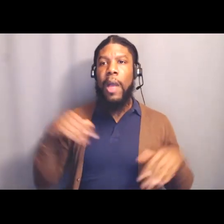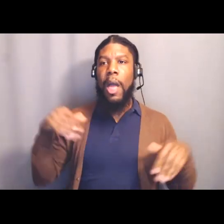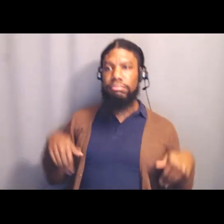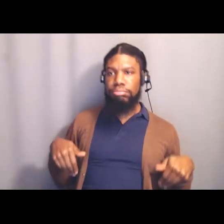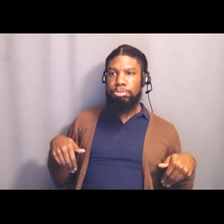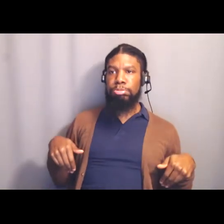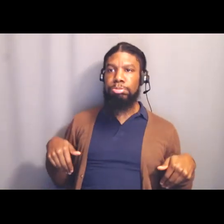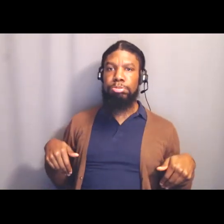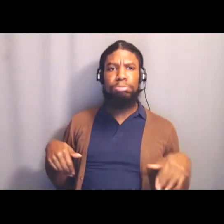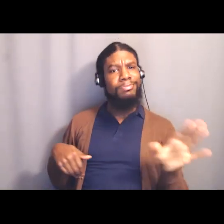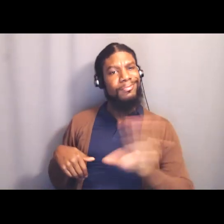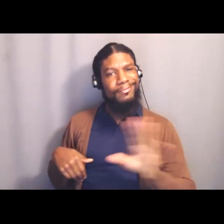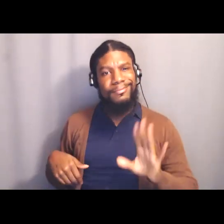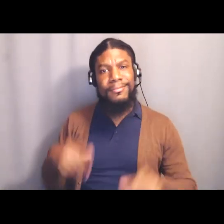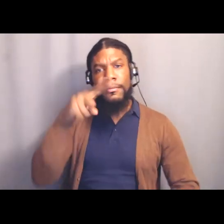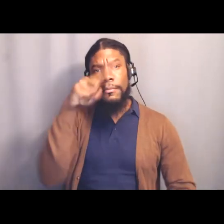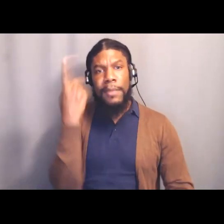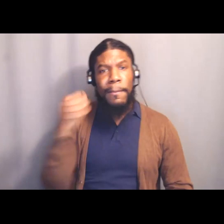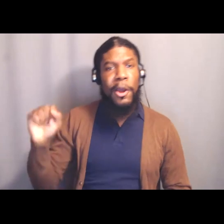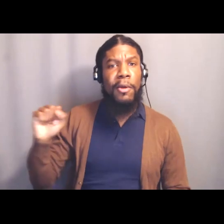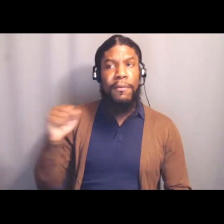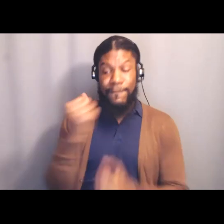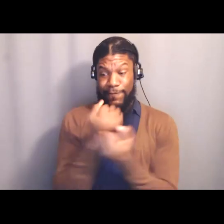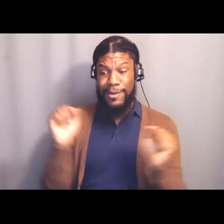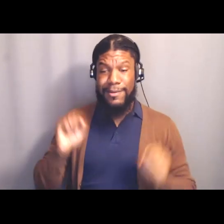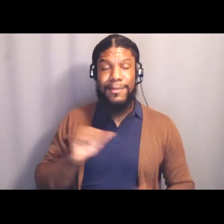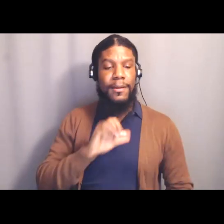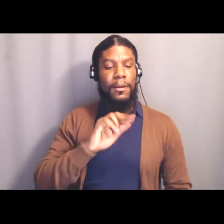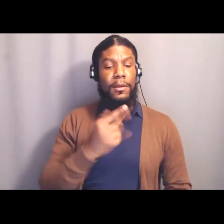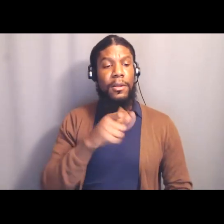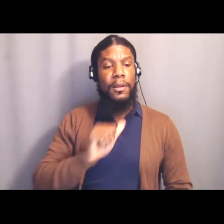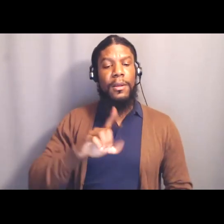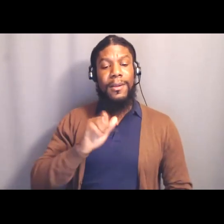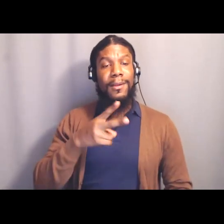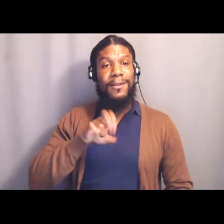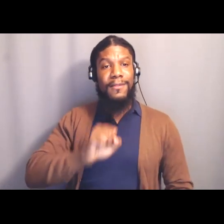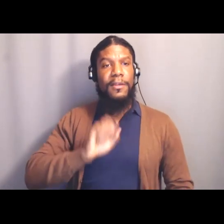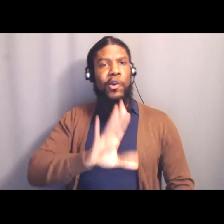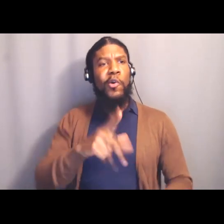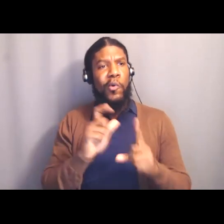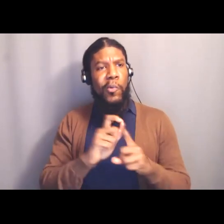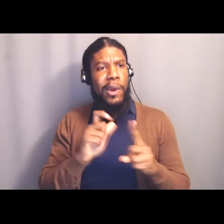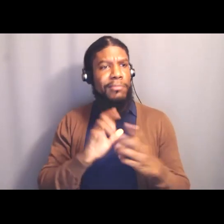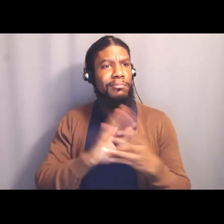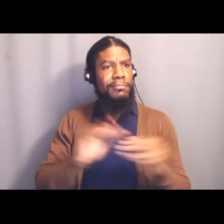in Angela Davis' words "Are a constant struggle," right? And so we have to be willing to engage in the struggle